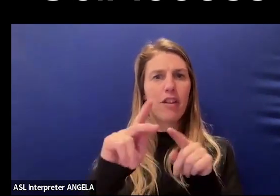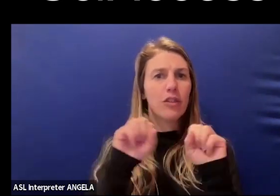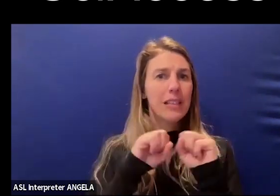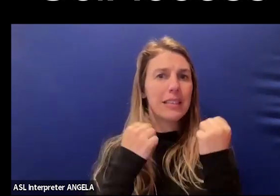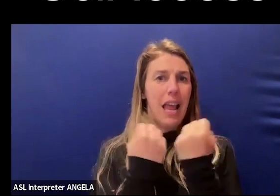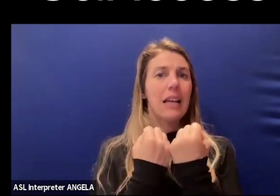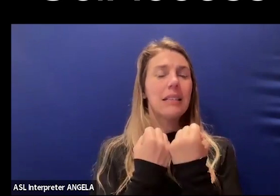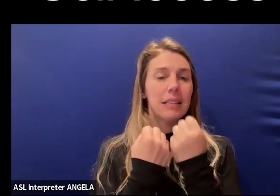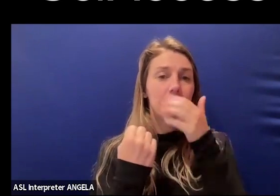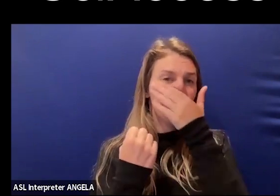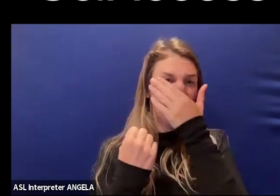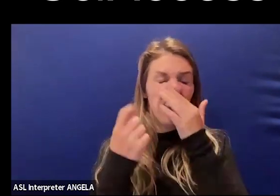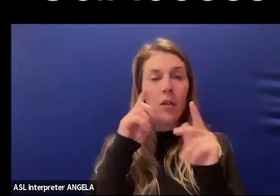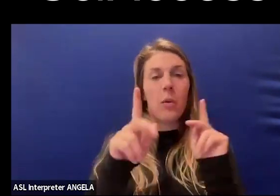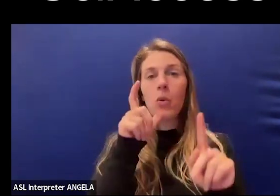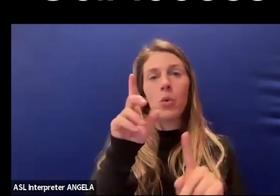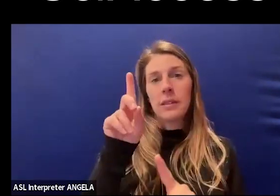for disabled individuals?